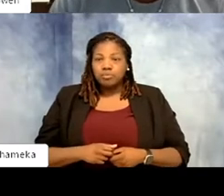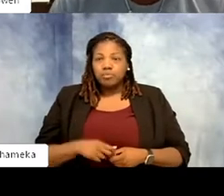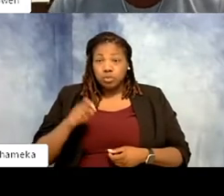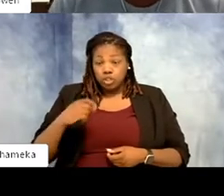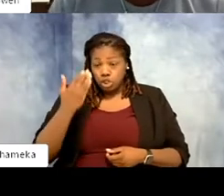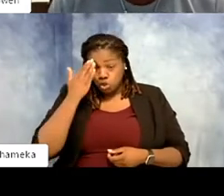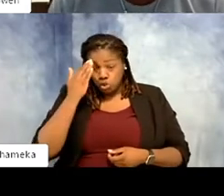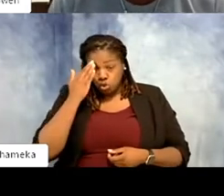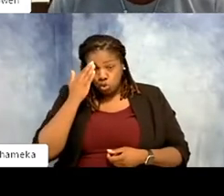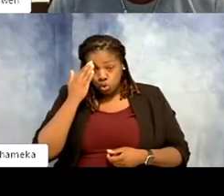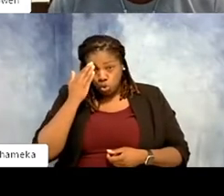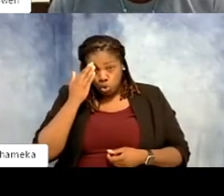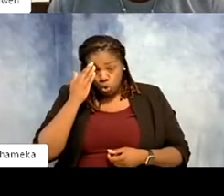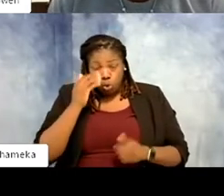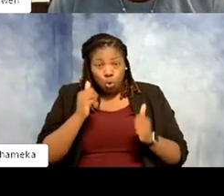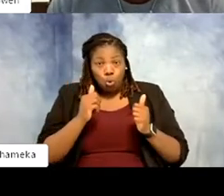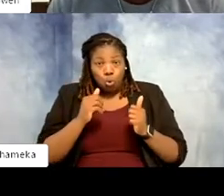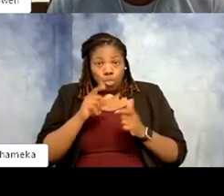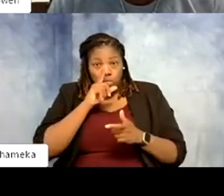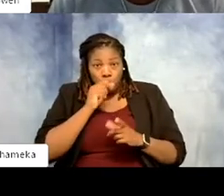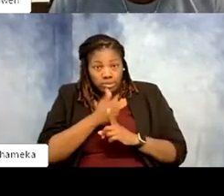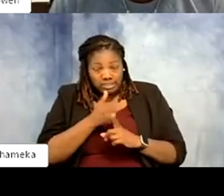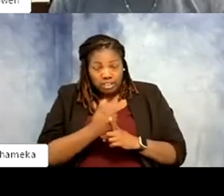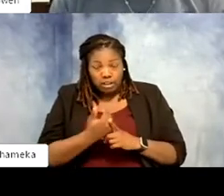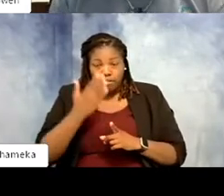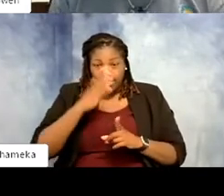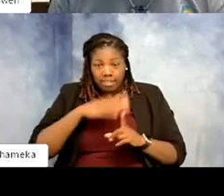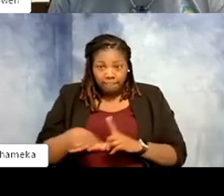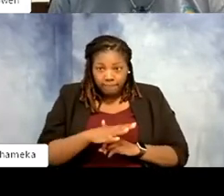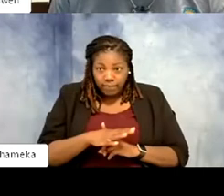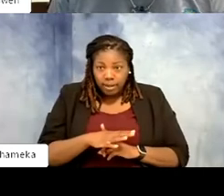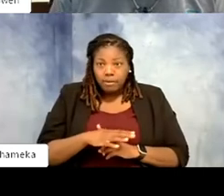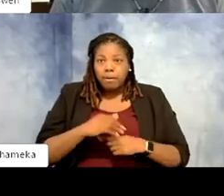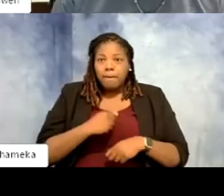their environment. You need the artistry of making the exhibit fit the birds needs.